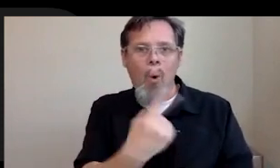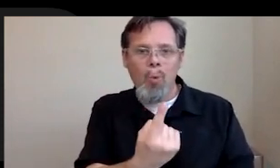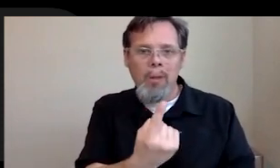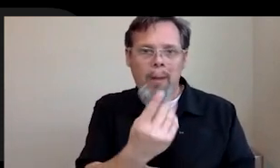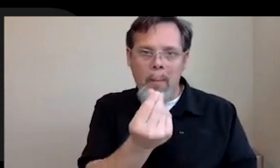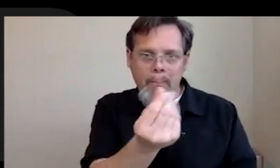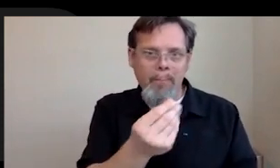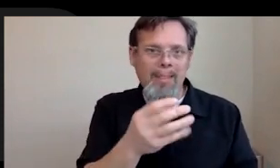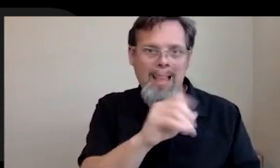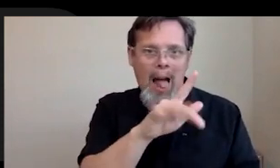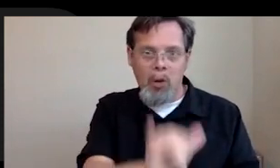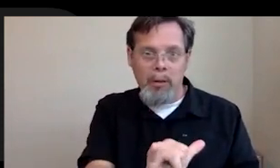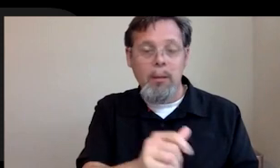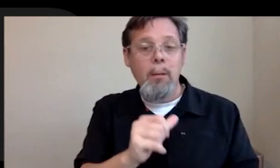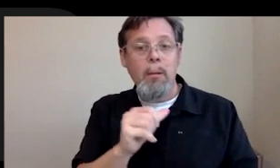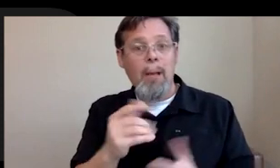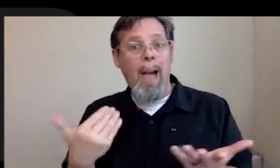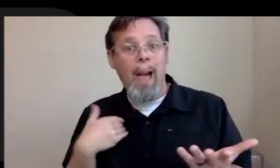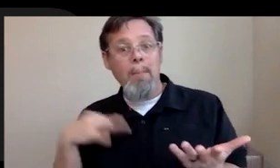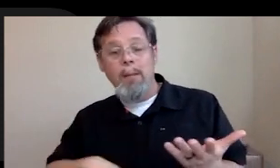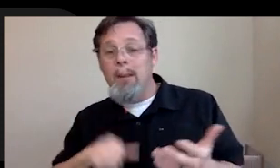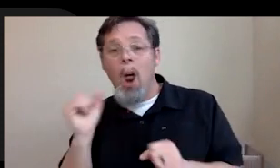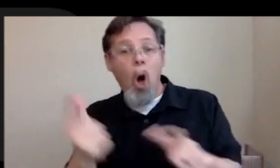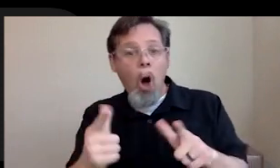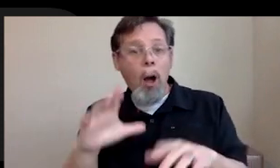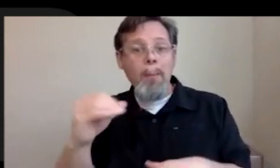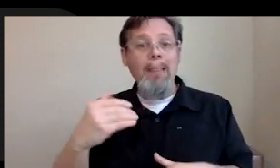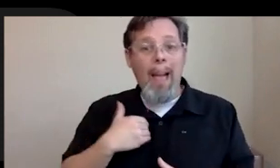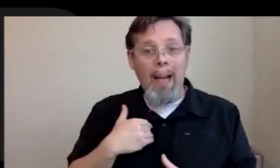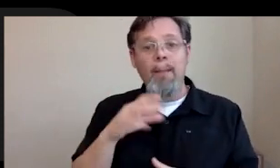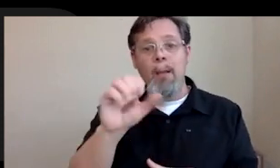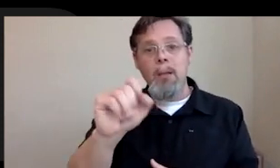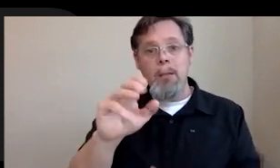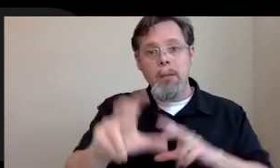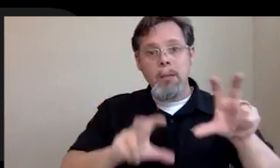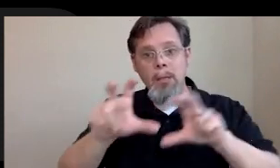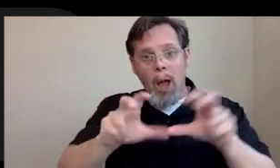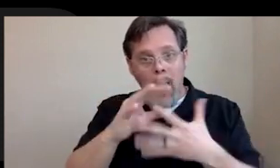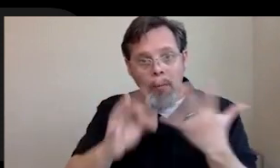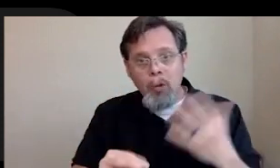the norm. Like not every company has stock options, not every company has bonuses, but top level is